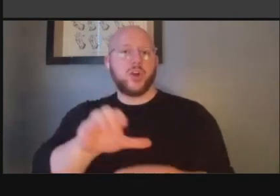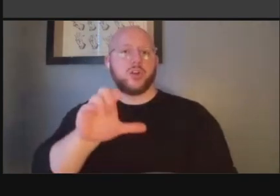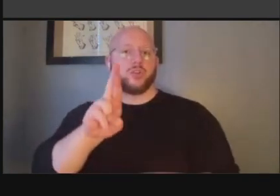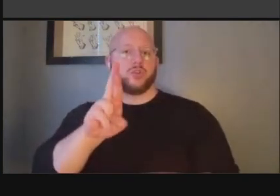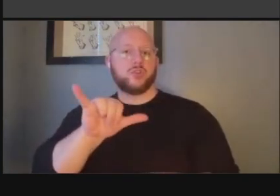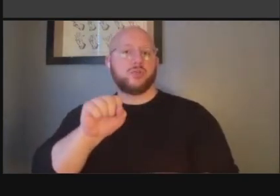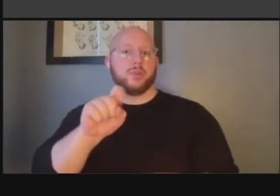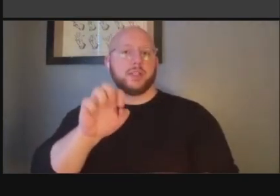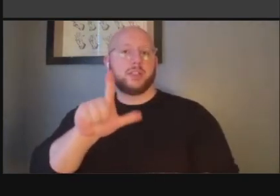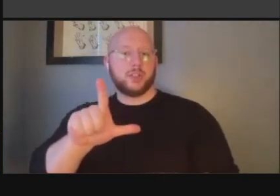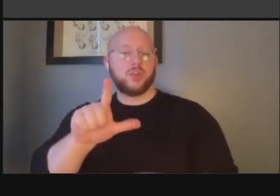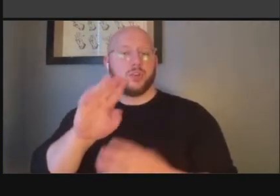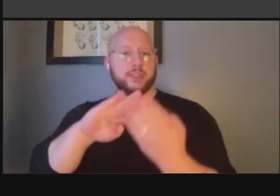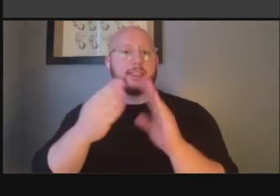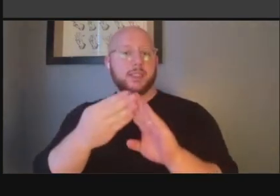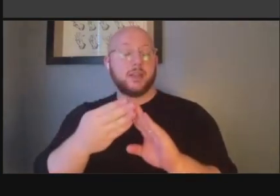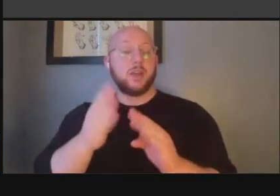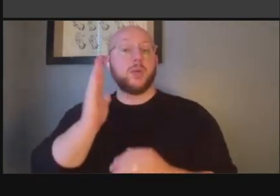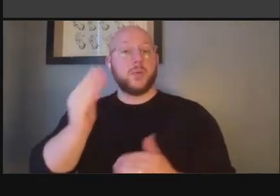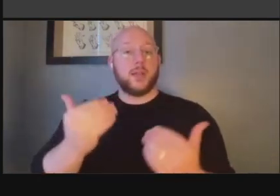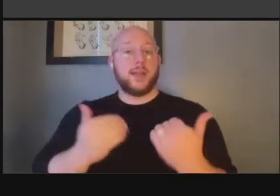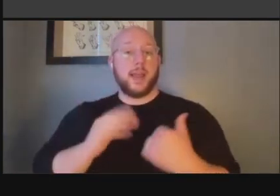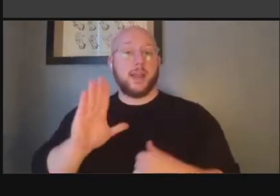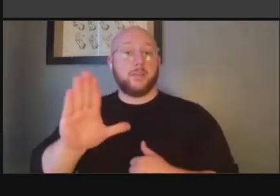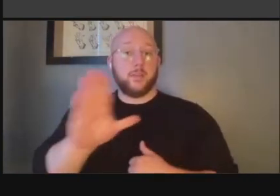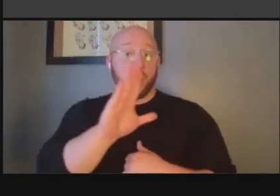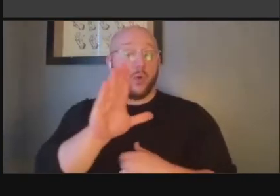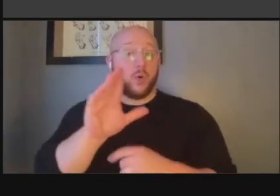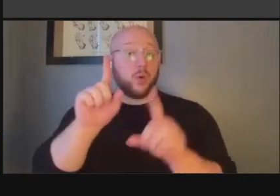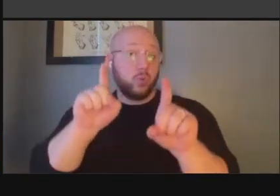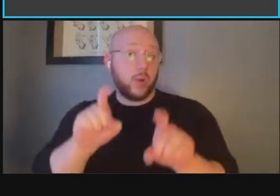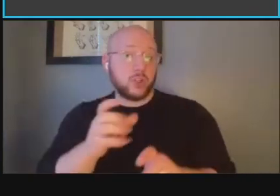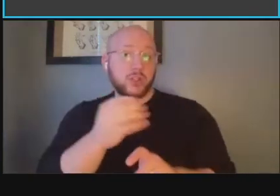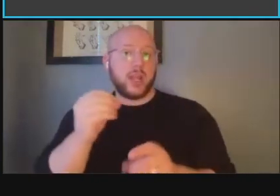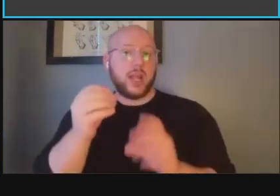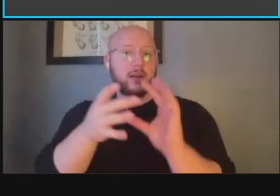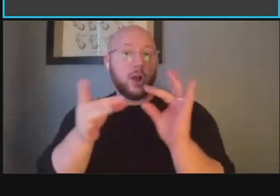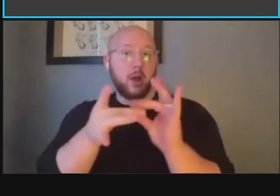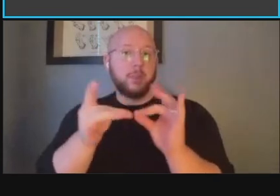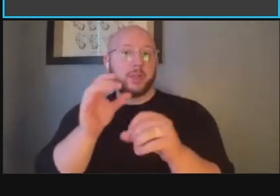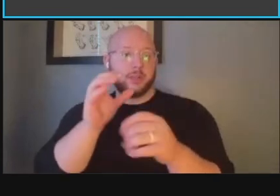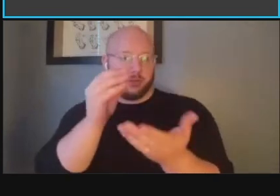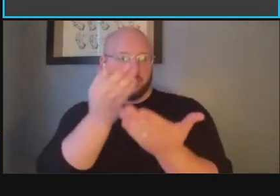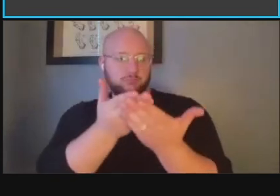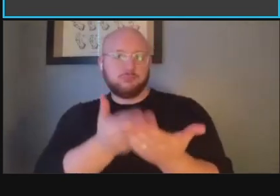the uh your questions and comments on record here and it will be taken into consideration